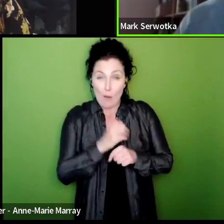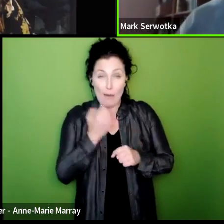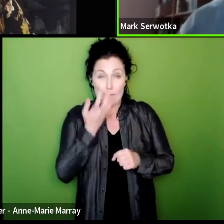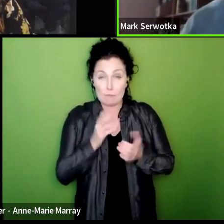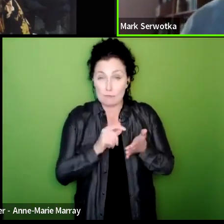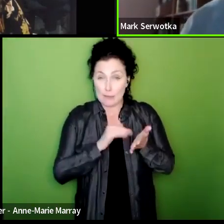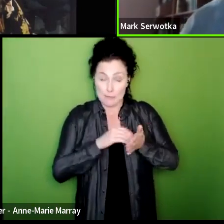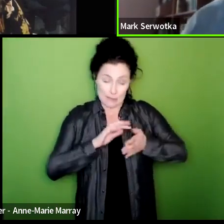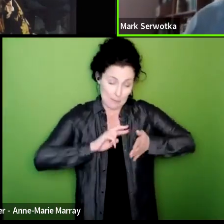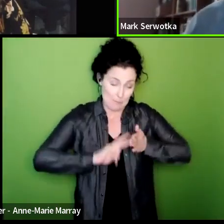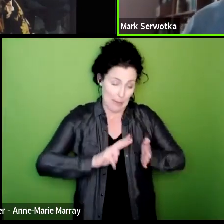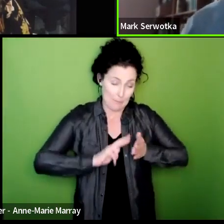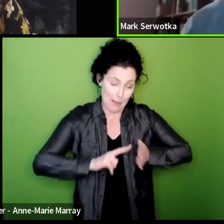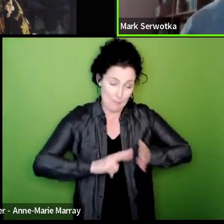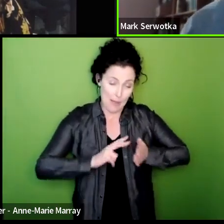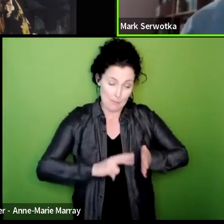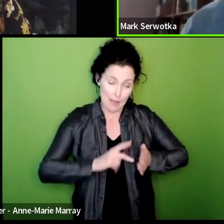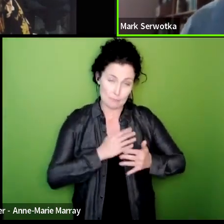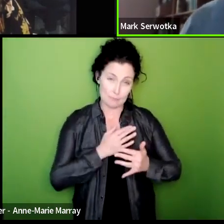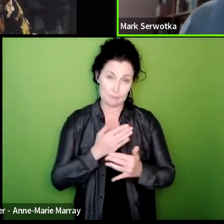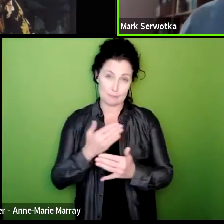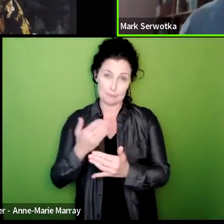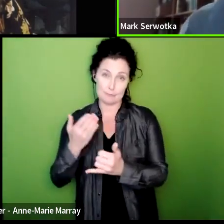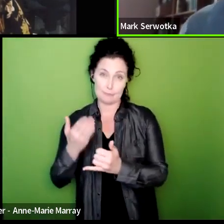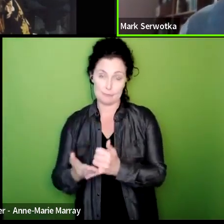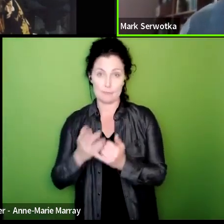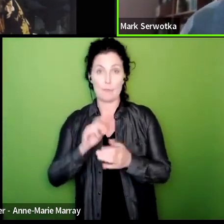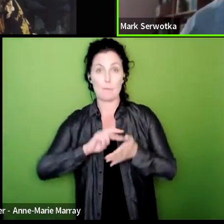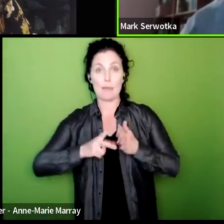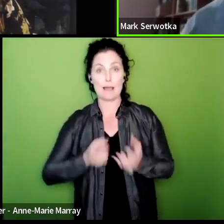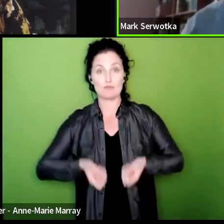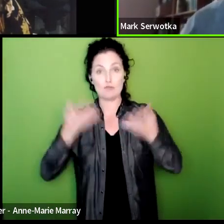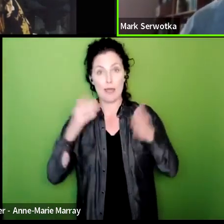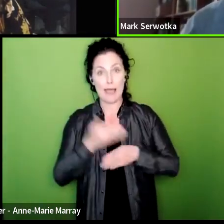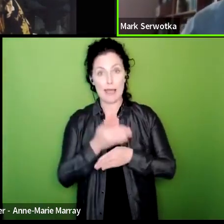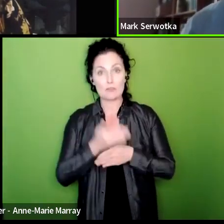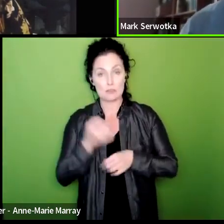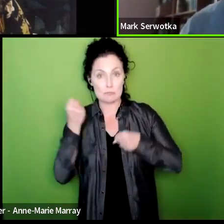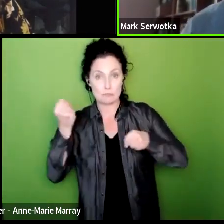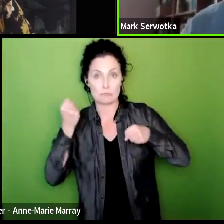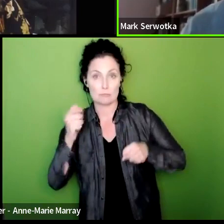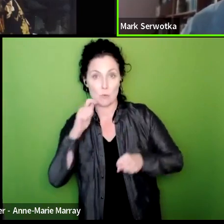build the union in a way that we can win that's why we'll be spending time with 30 other unions